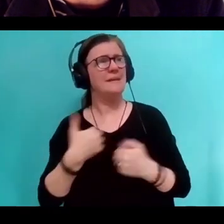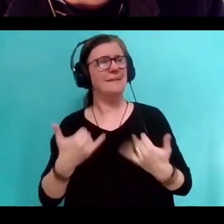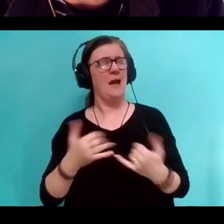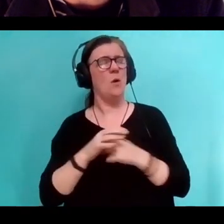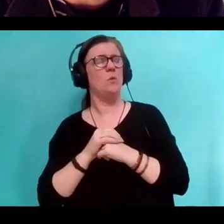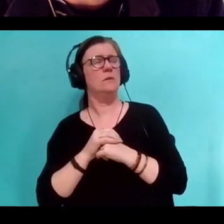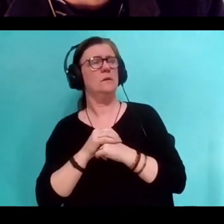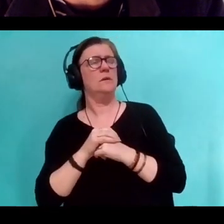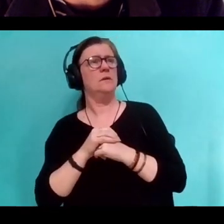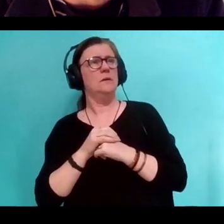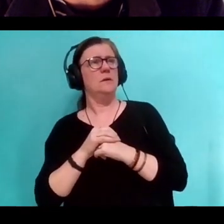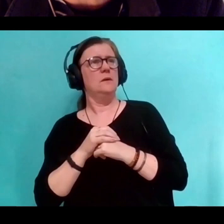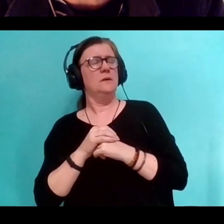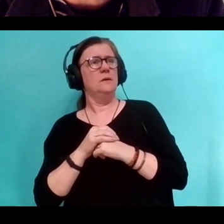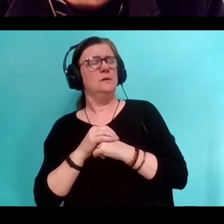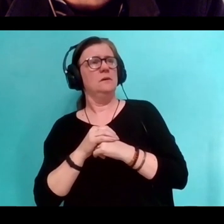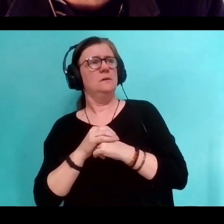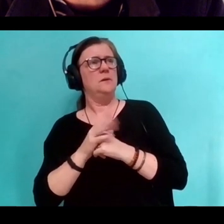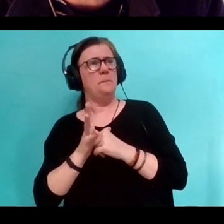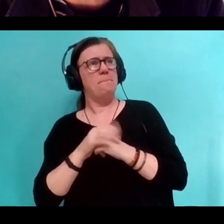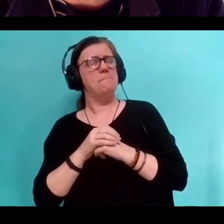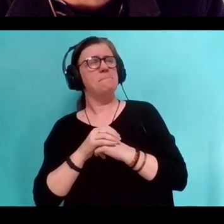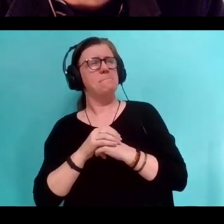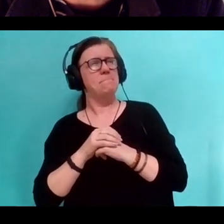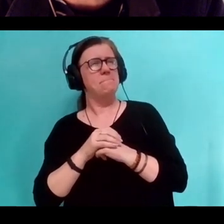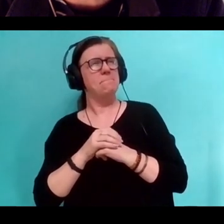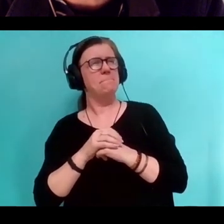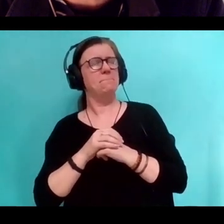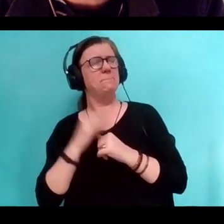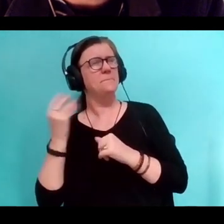I think about what they think